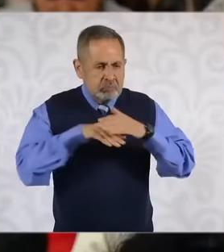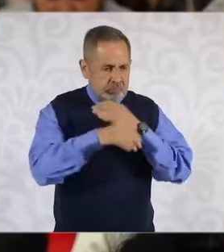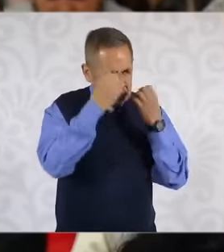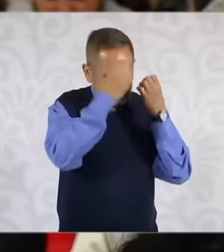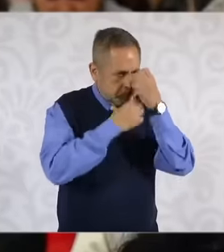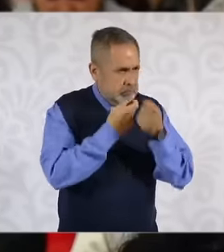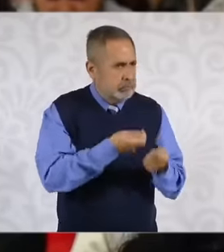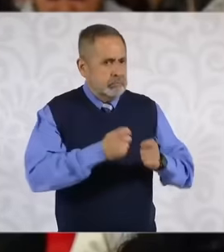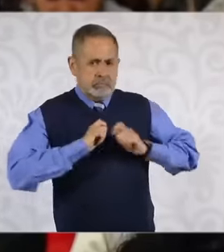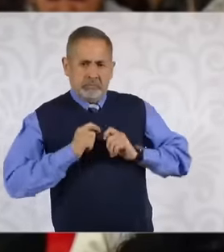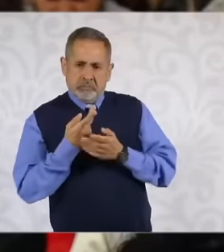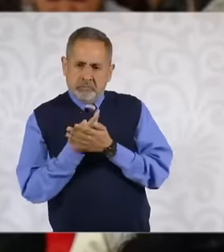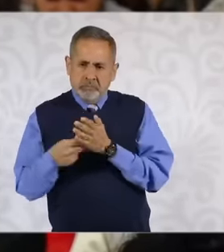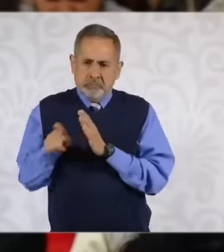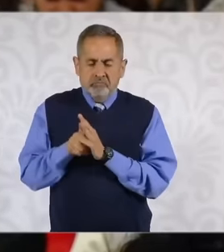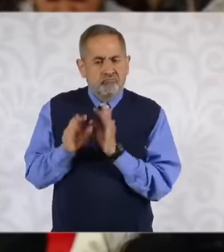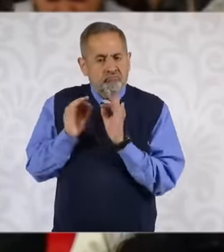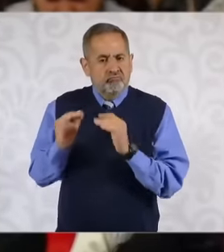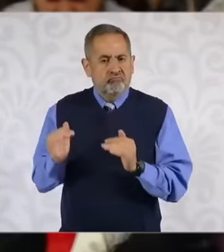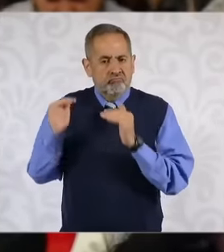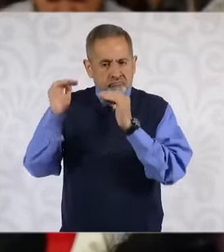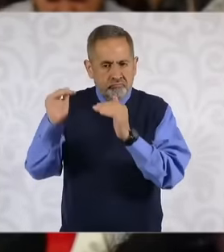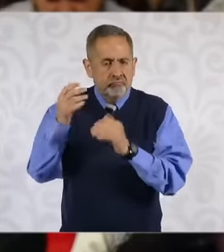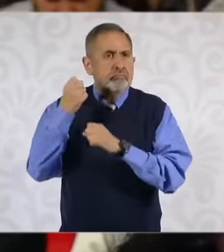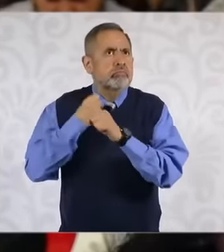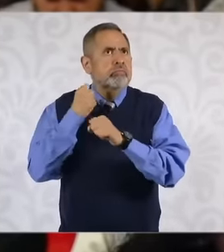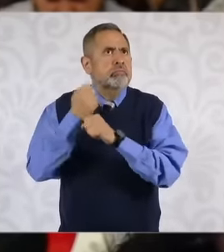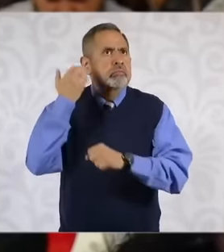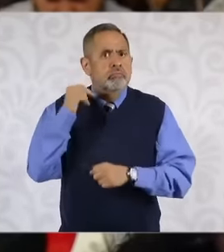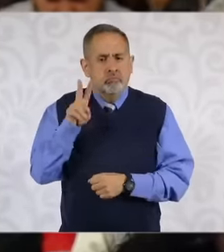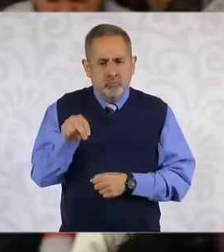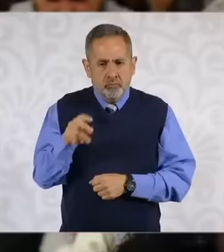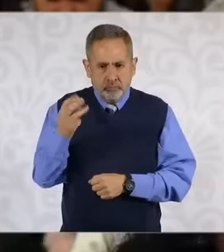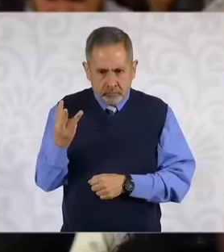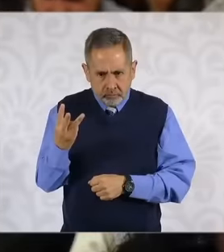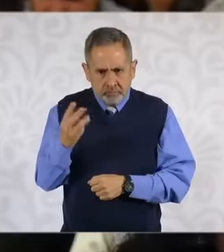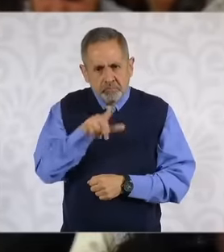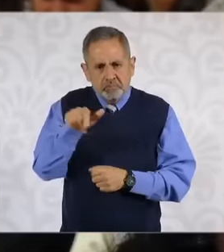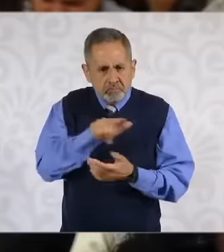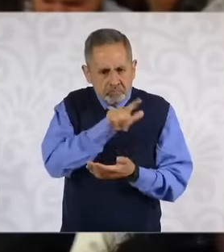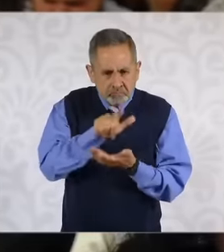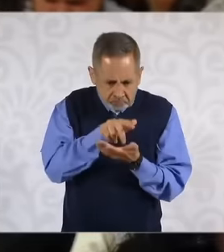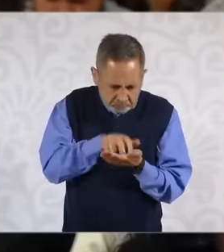is practically obsolete eh it was created in 2003 and the last modification was in the 2006, then really.